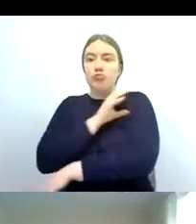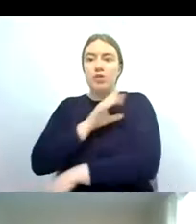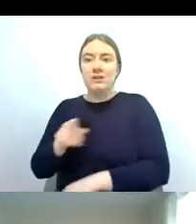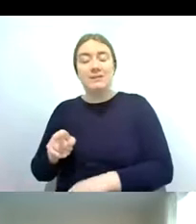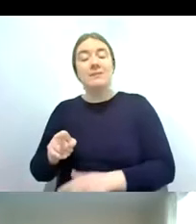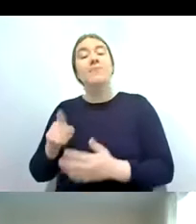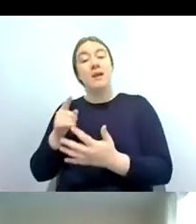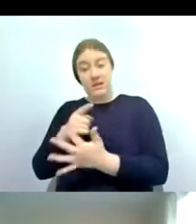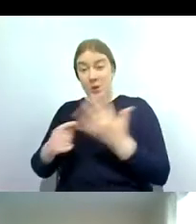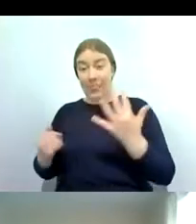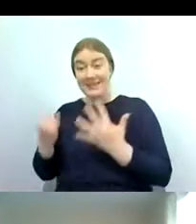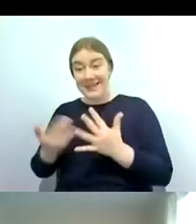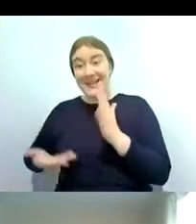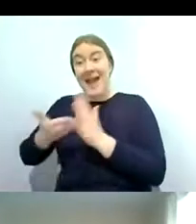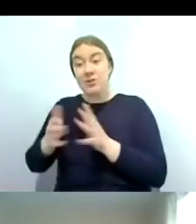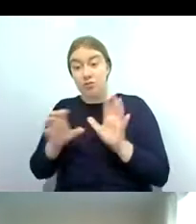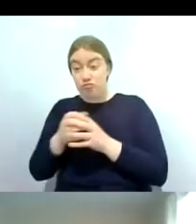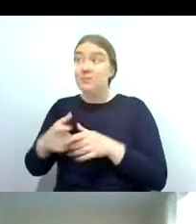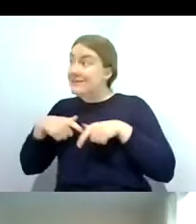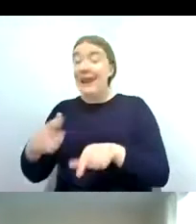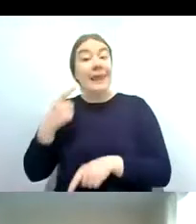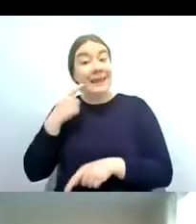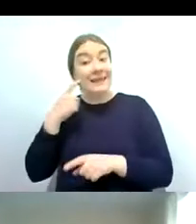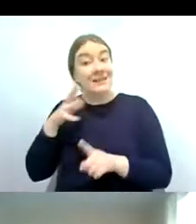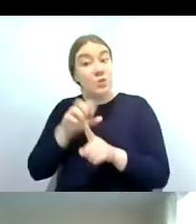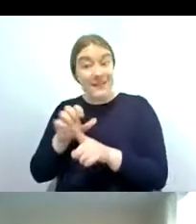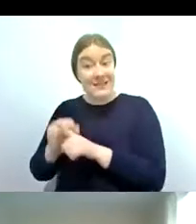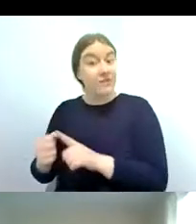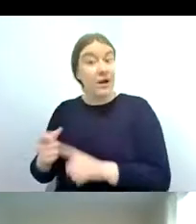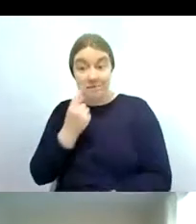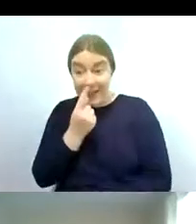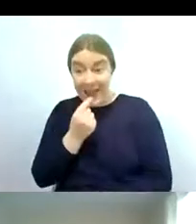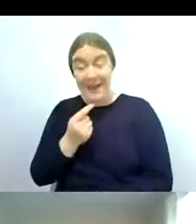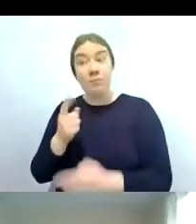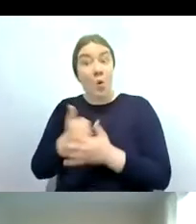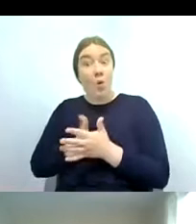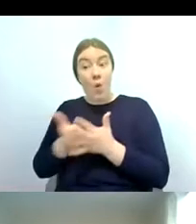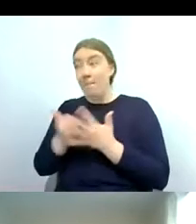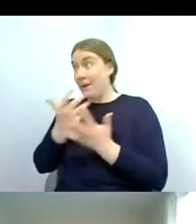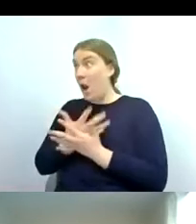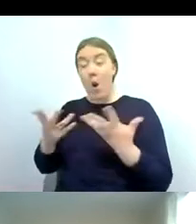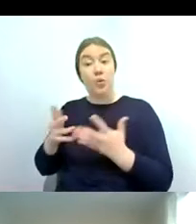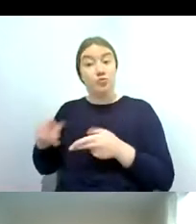are still quite easy to identify and they're um common in lots of rivers but they're particularly